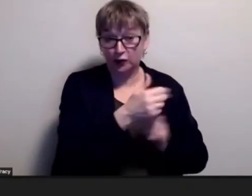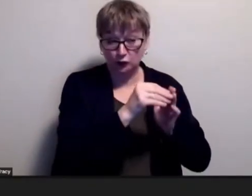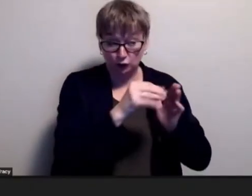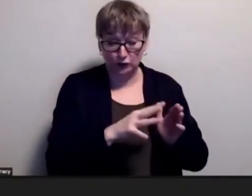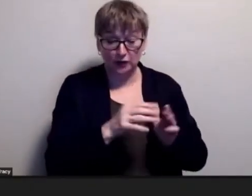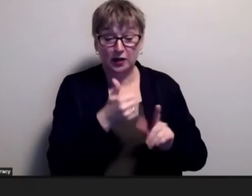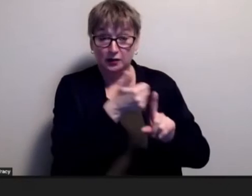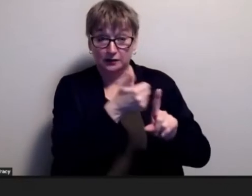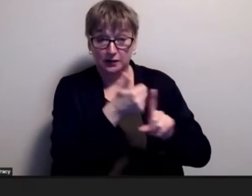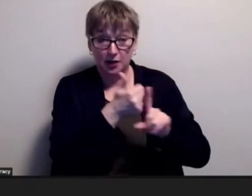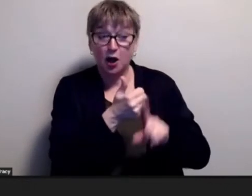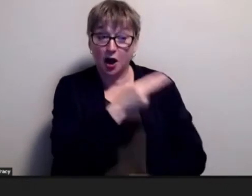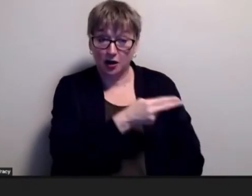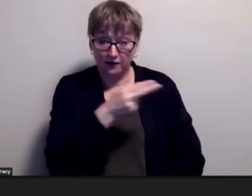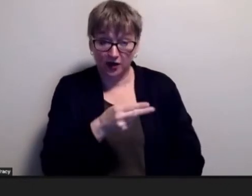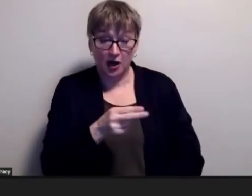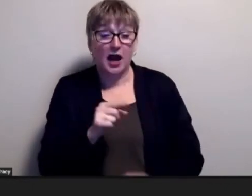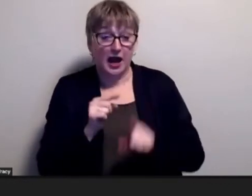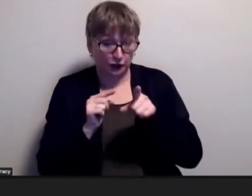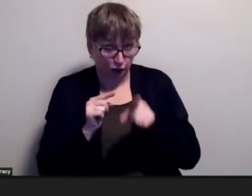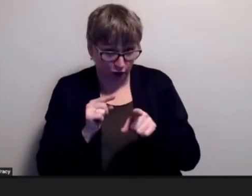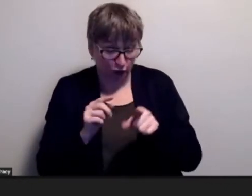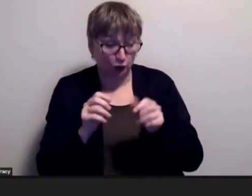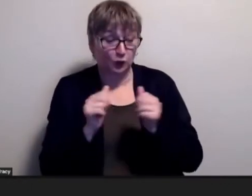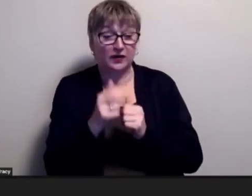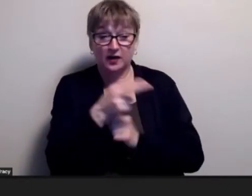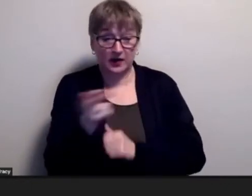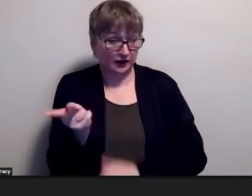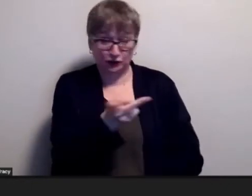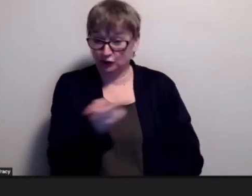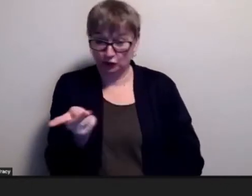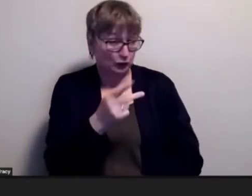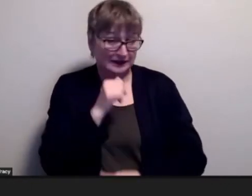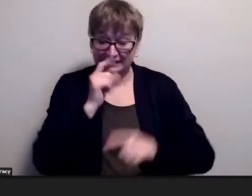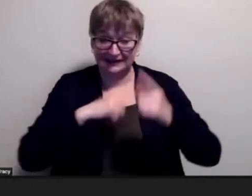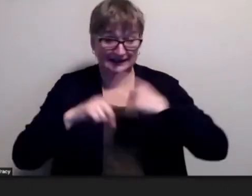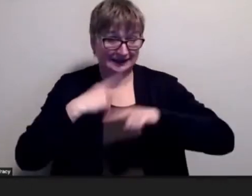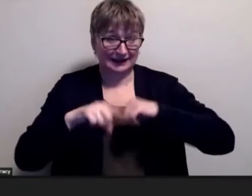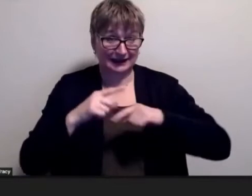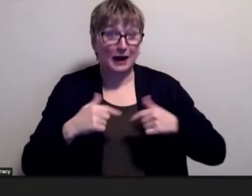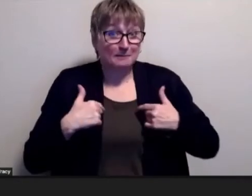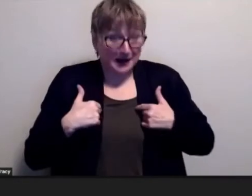um you and this other student didn't use sign language but i used an interpreter